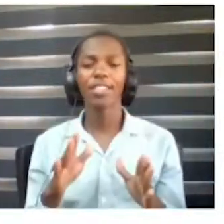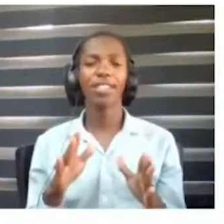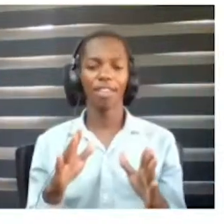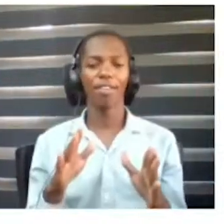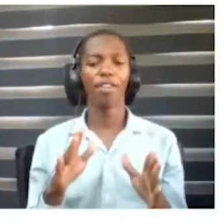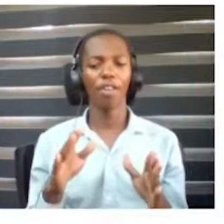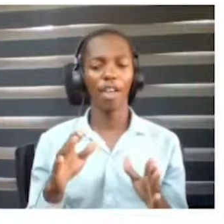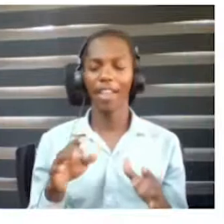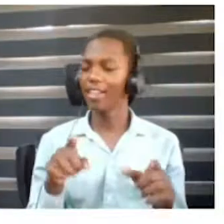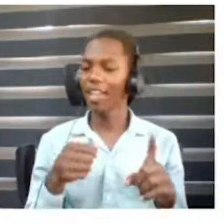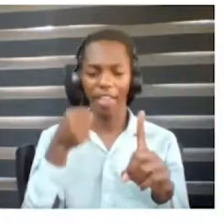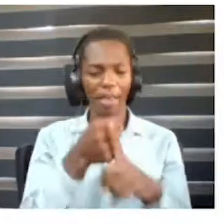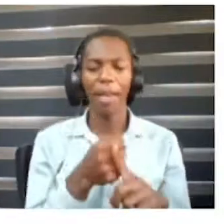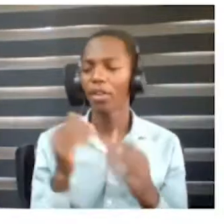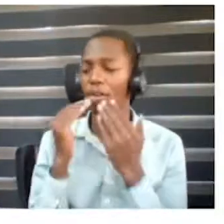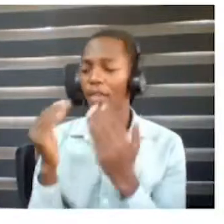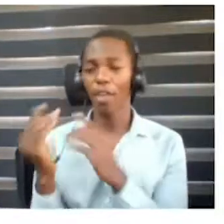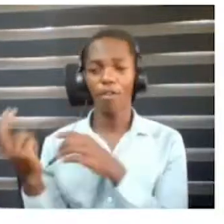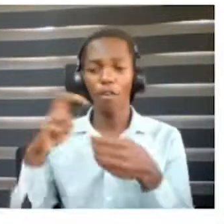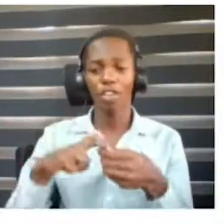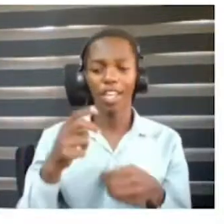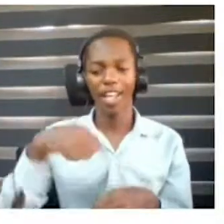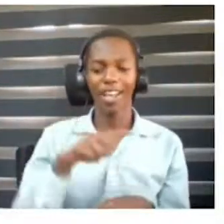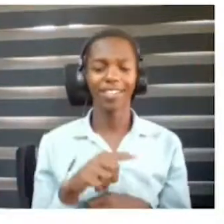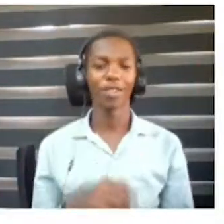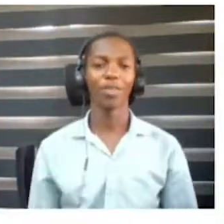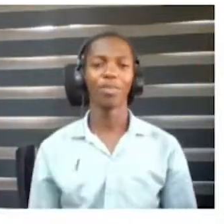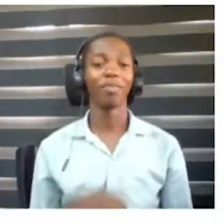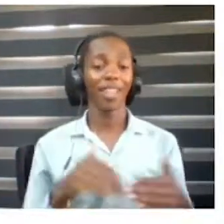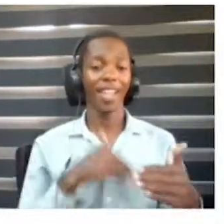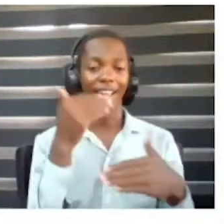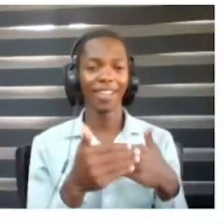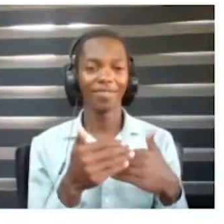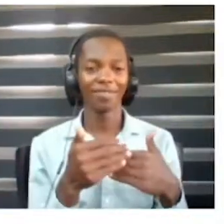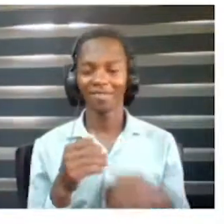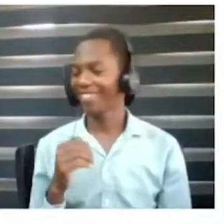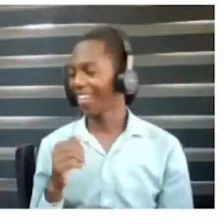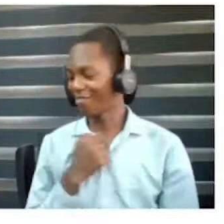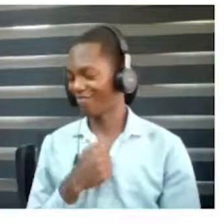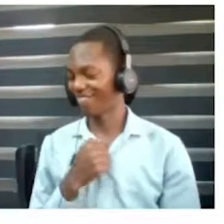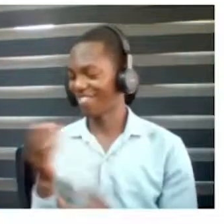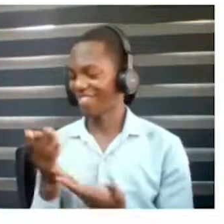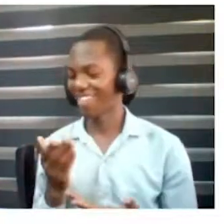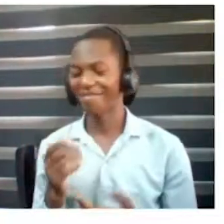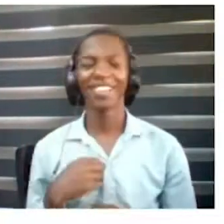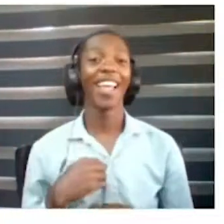students. We appreciate you being with us today. Thank you. Next, I will invite Hudson.